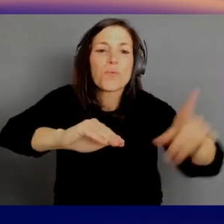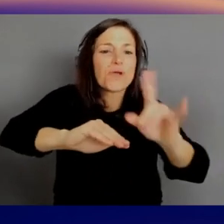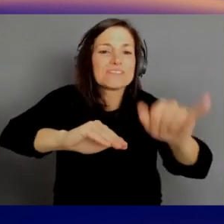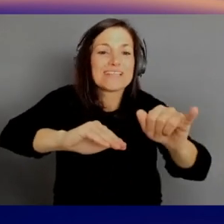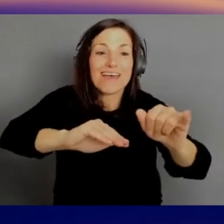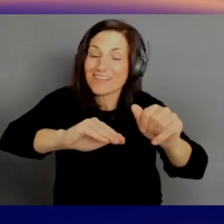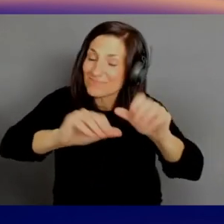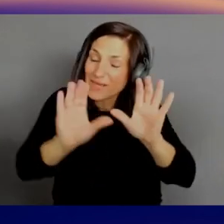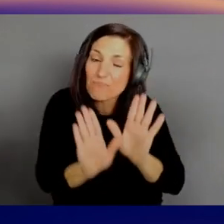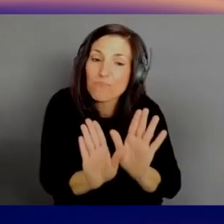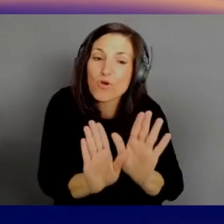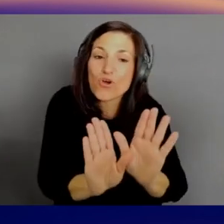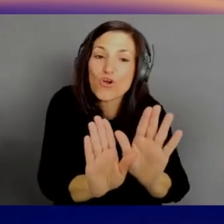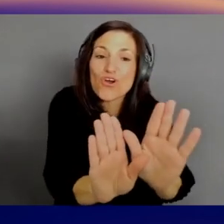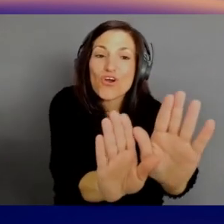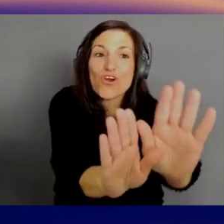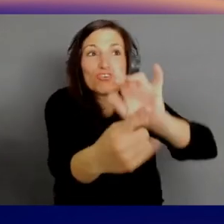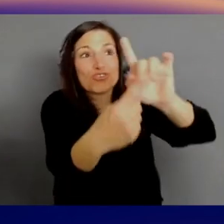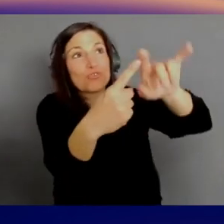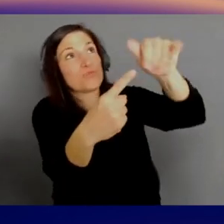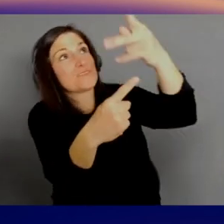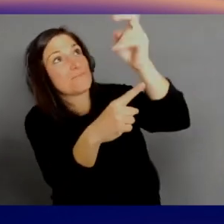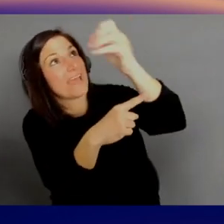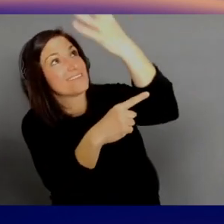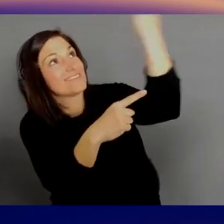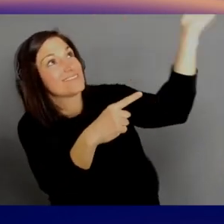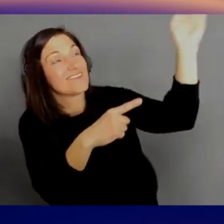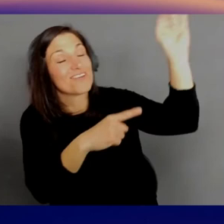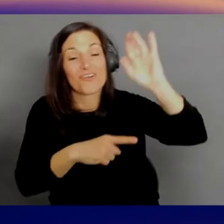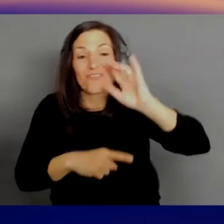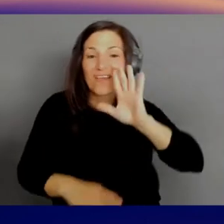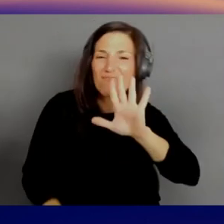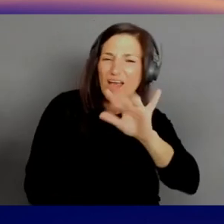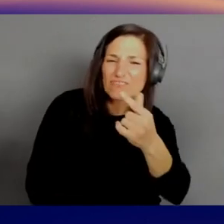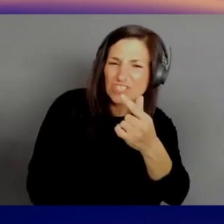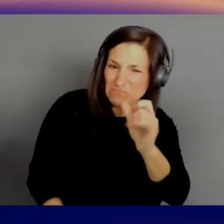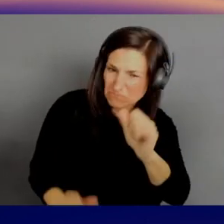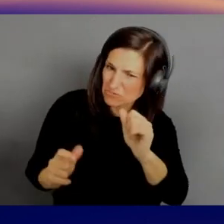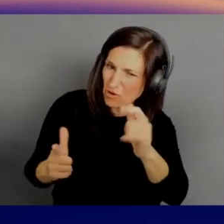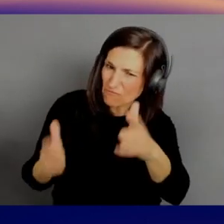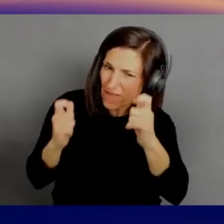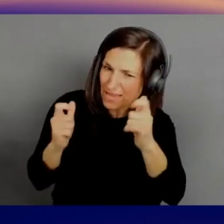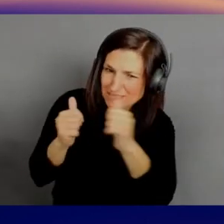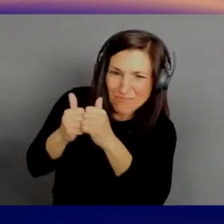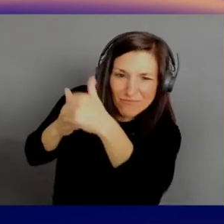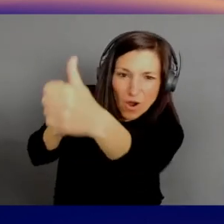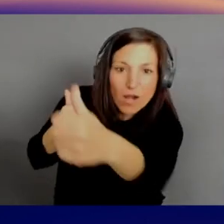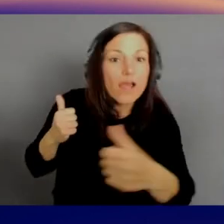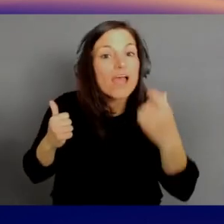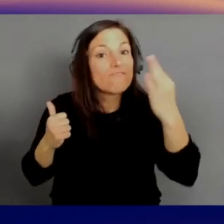it can go far, it can go fast. So what if you could have single-digit latency anywhere, and not have any wires?